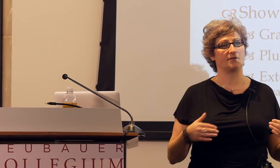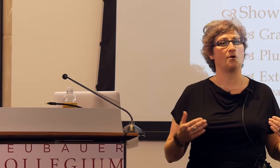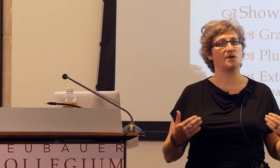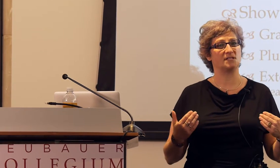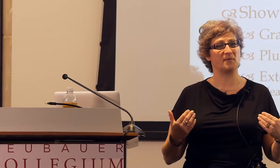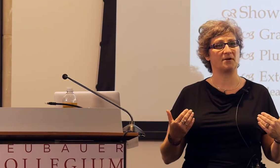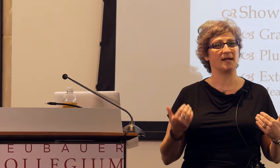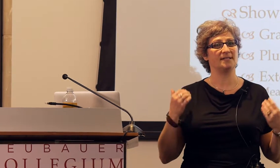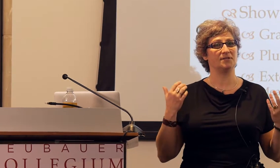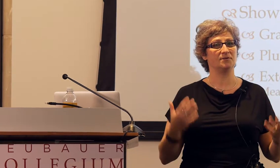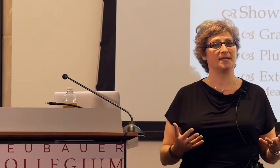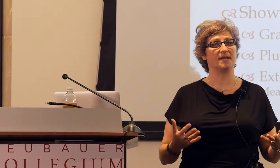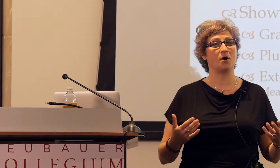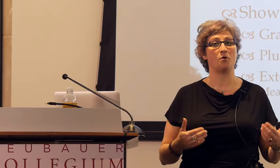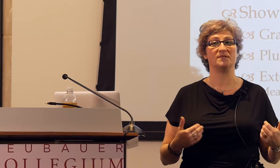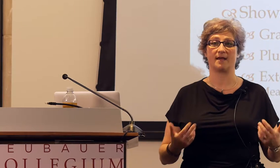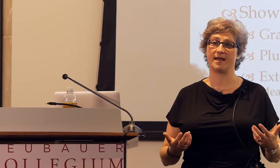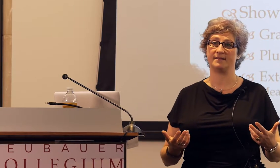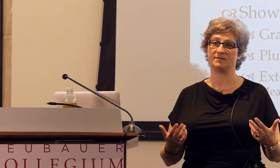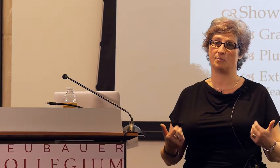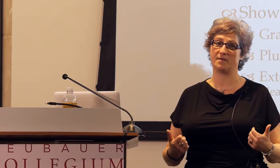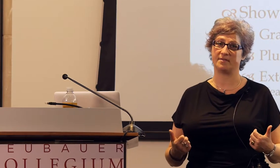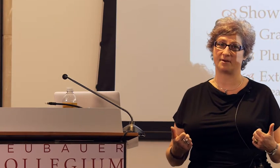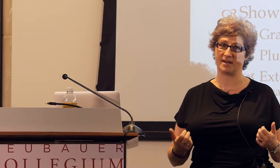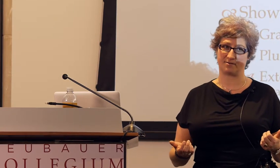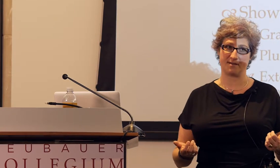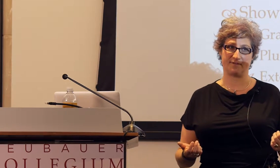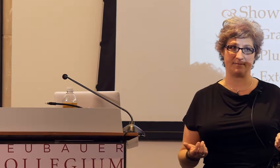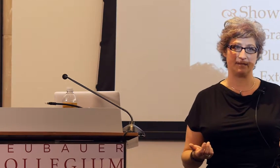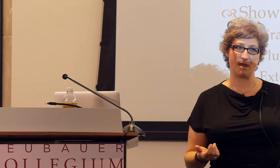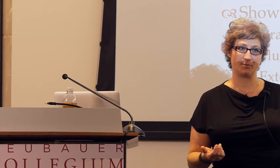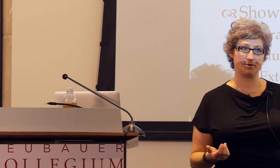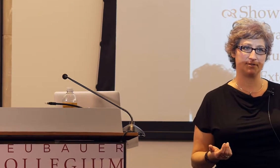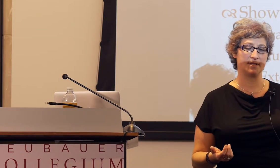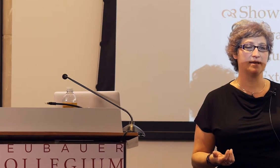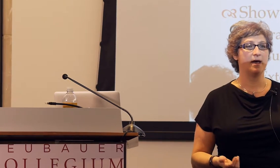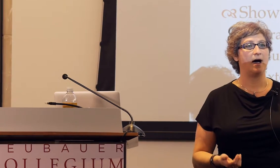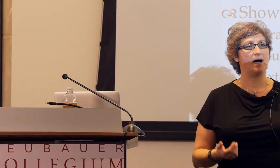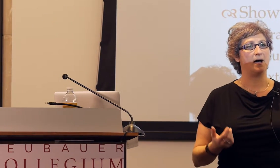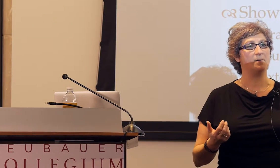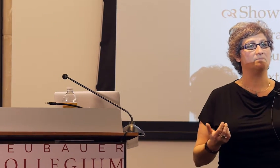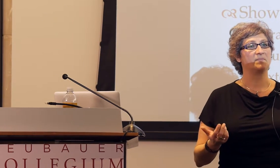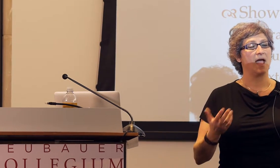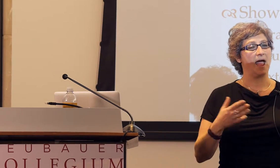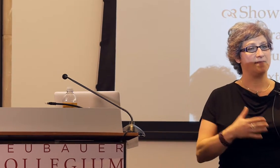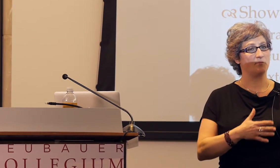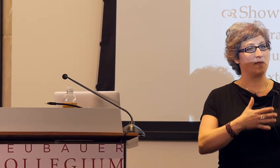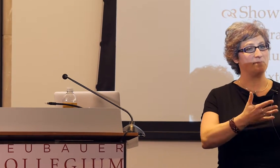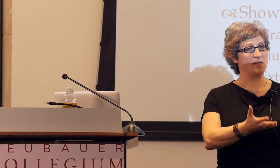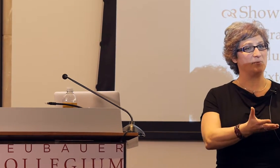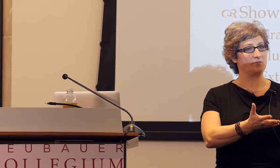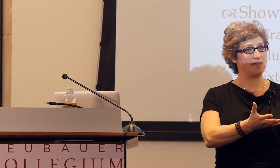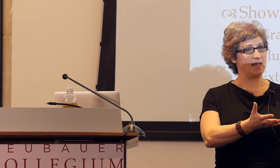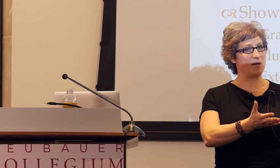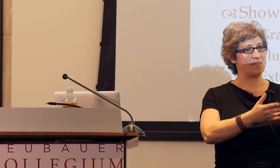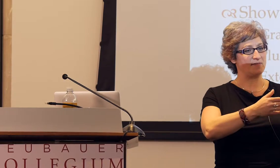of their own experience using homesigns with their hearing family members and when people are thinking about that